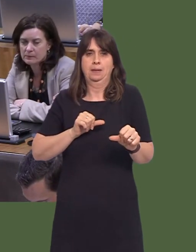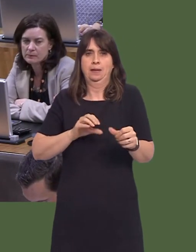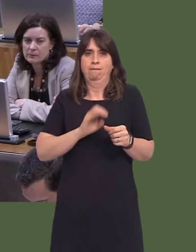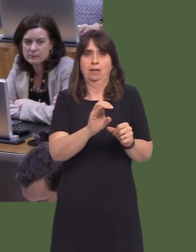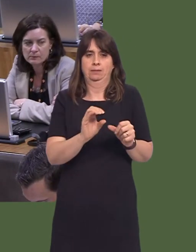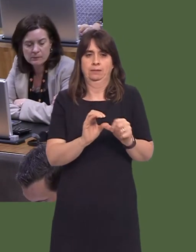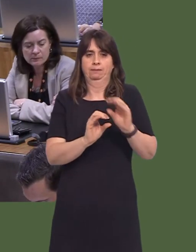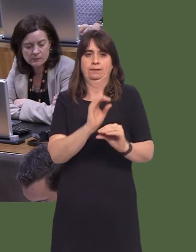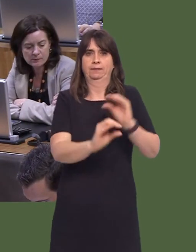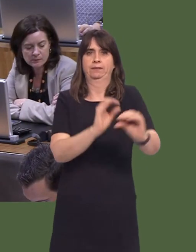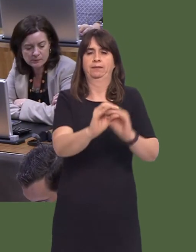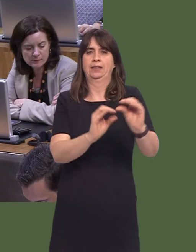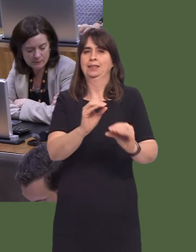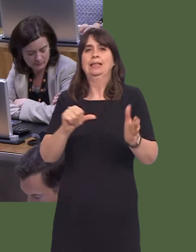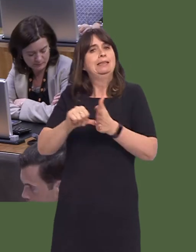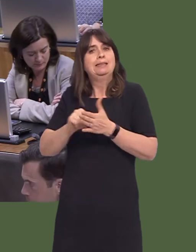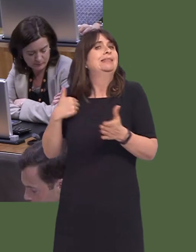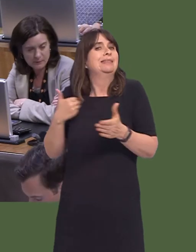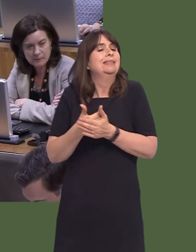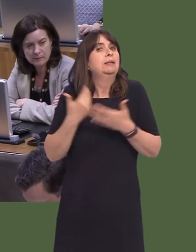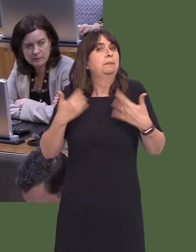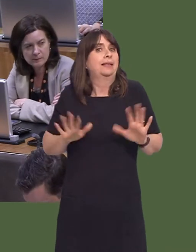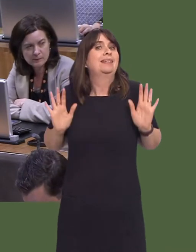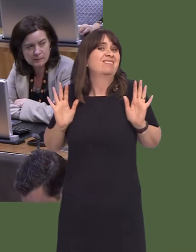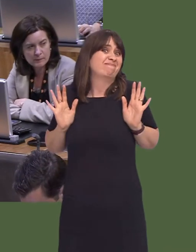an issue that's always been with usóit's not a political point I makeóbut that, nevertheless,